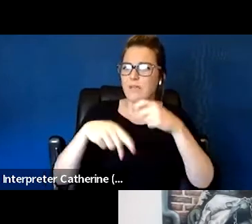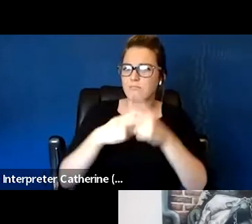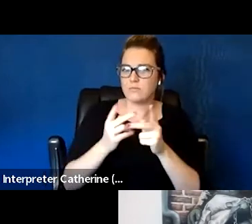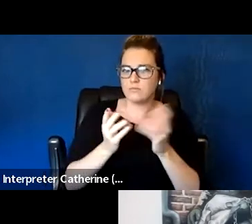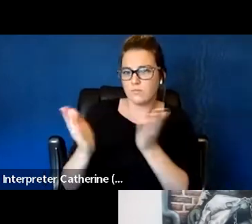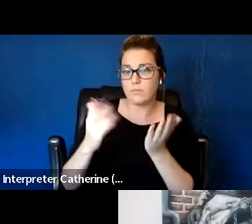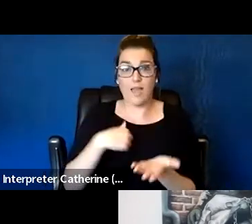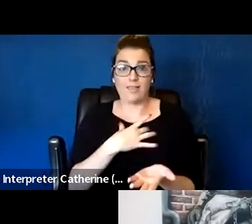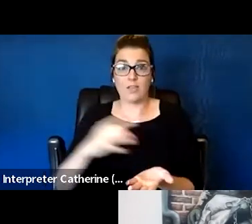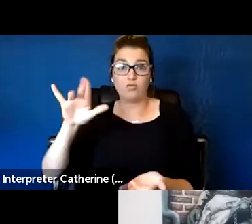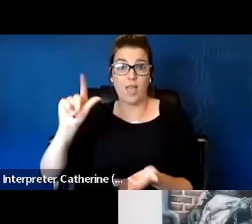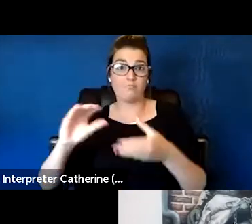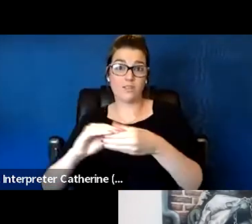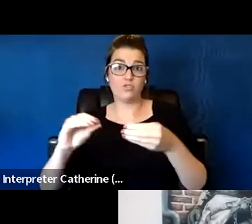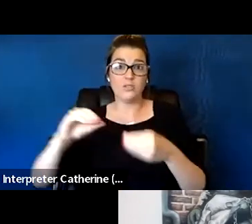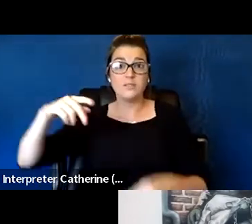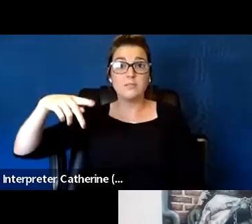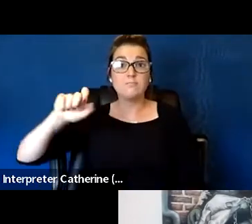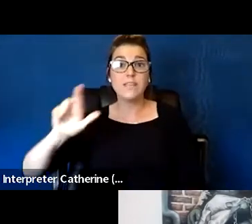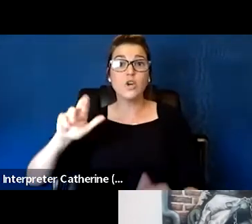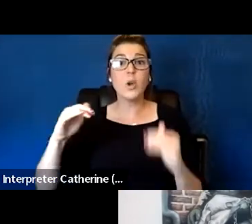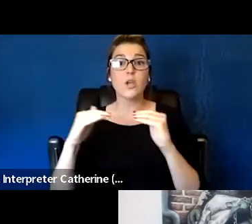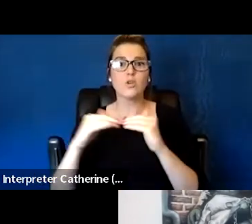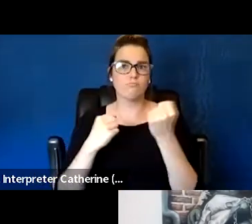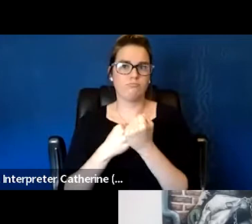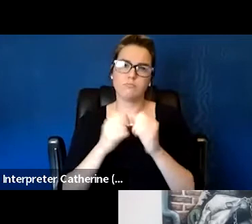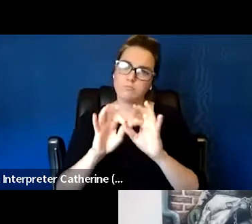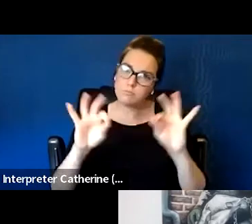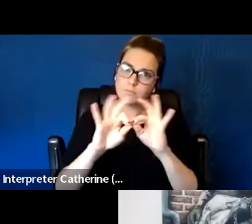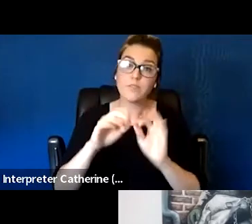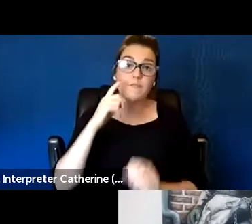So I think the most critical component of our success